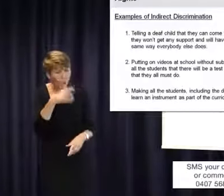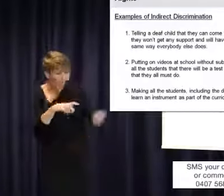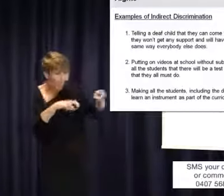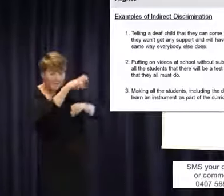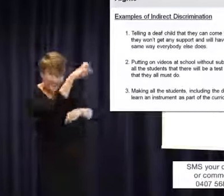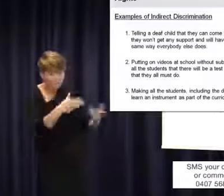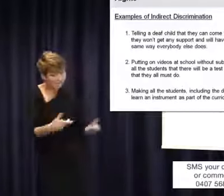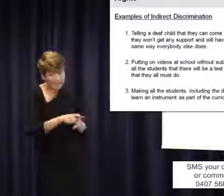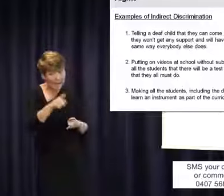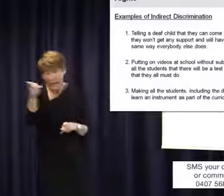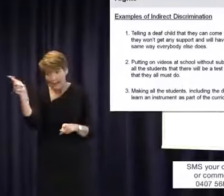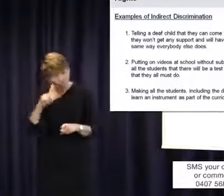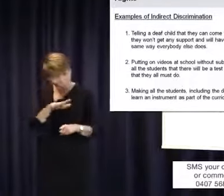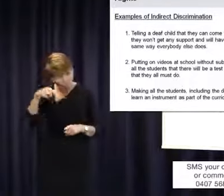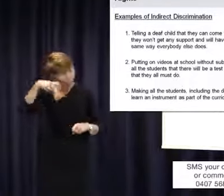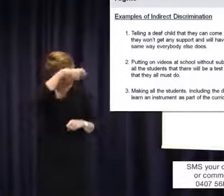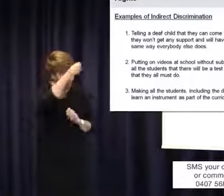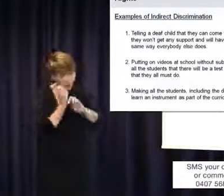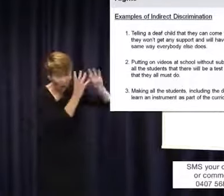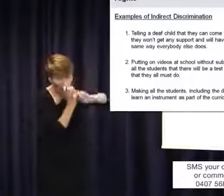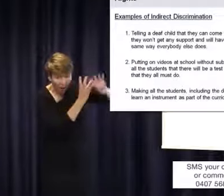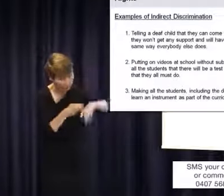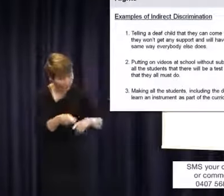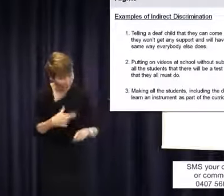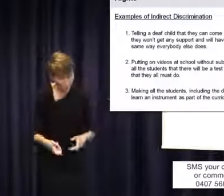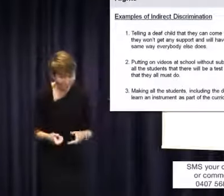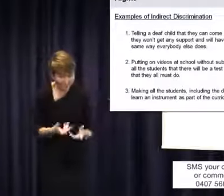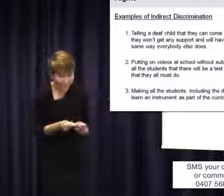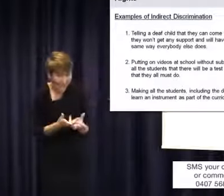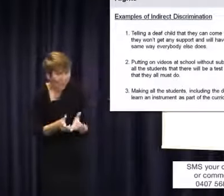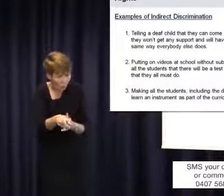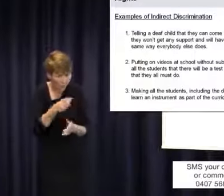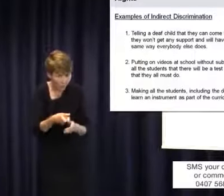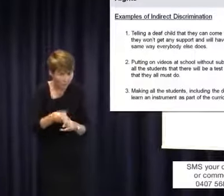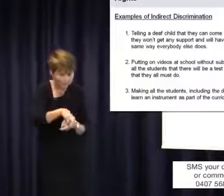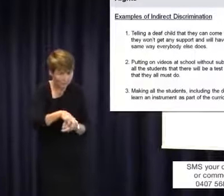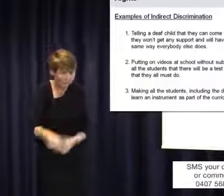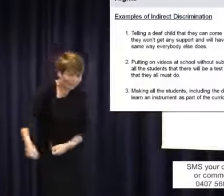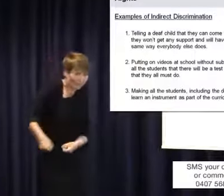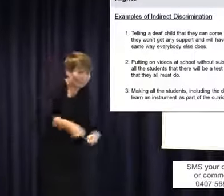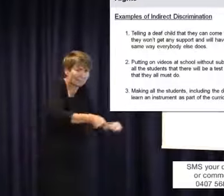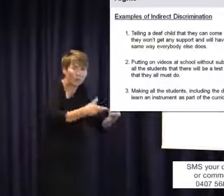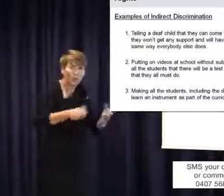because anyone else does it that way.' Some people need special assistance to get the